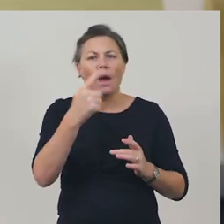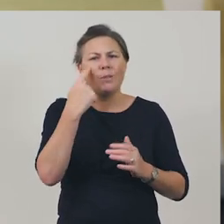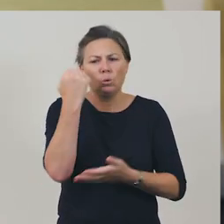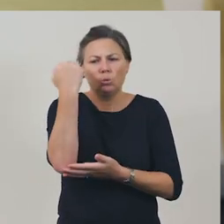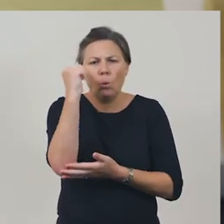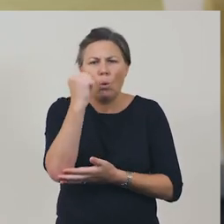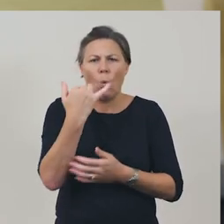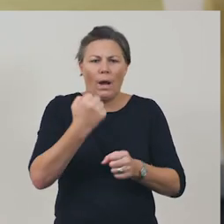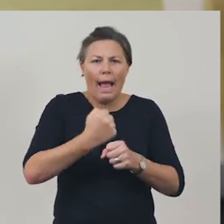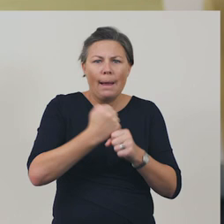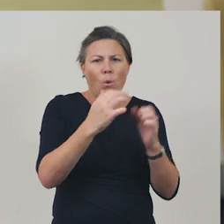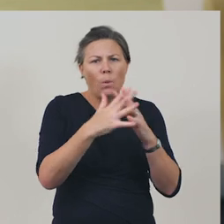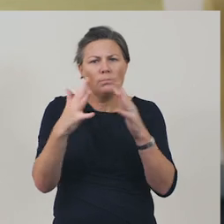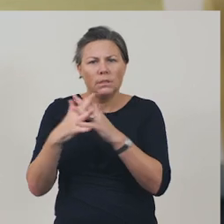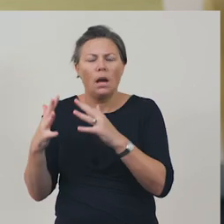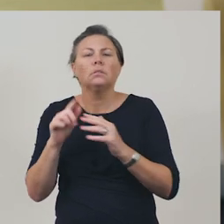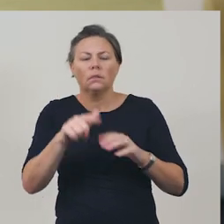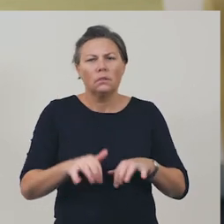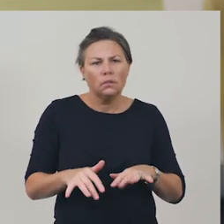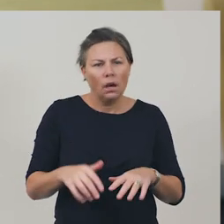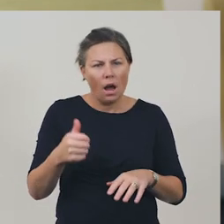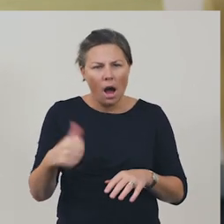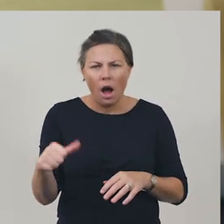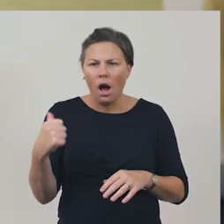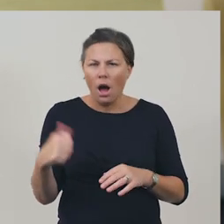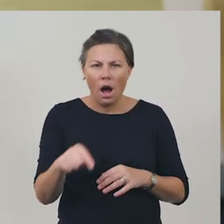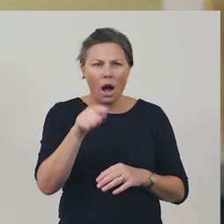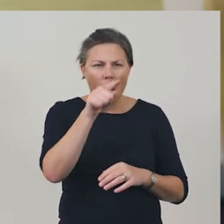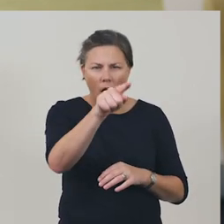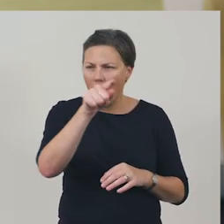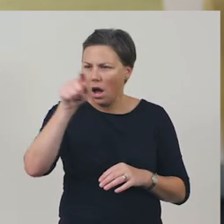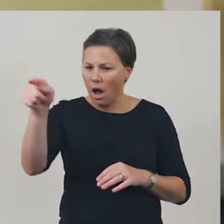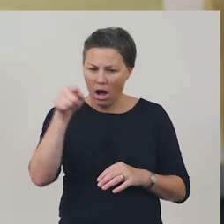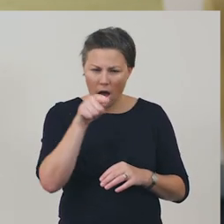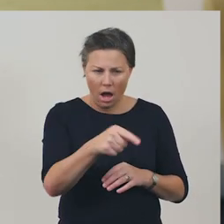and think about the persuasive techniques, language features, audio, visual,